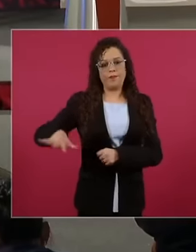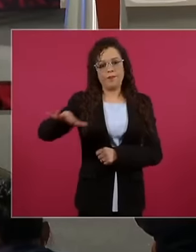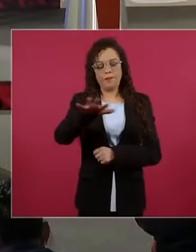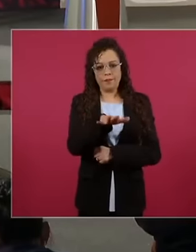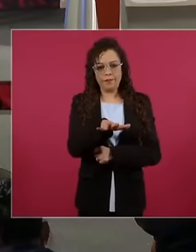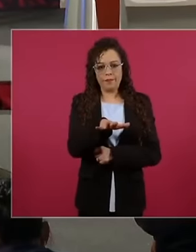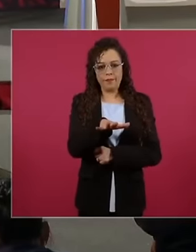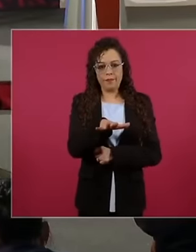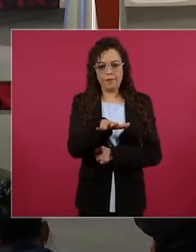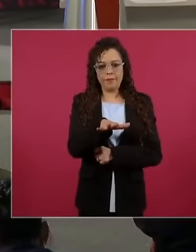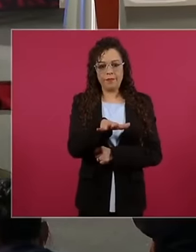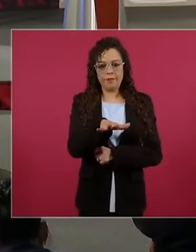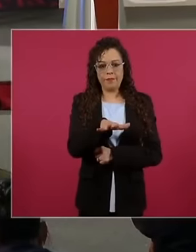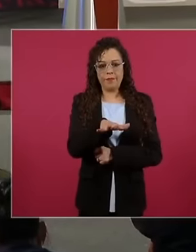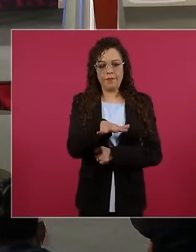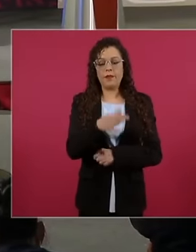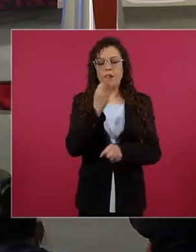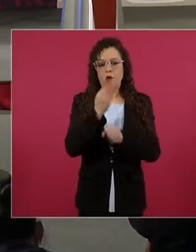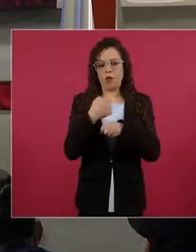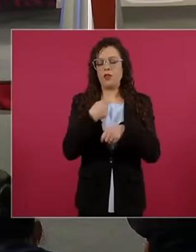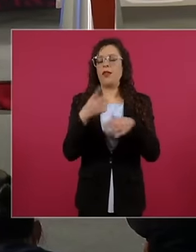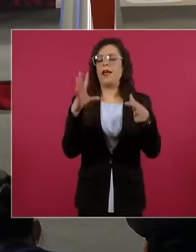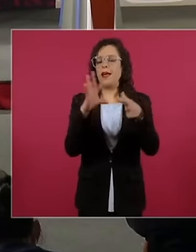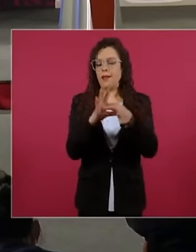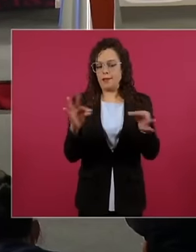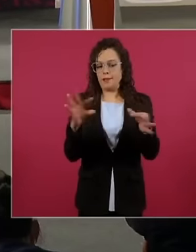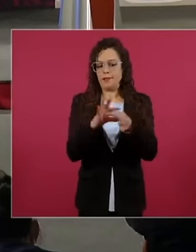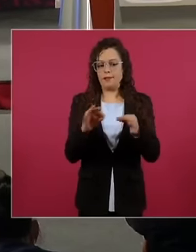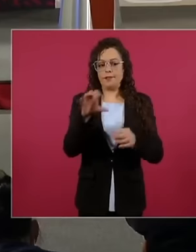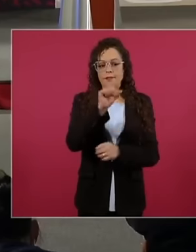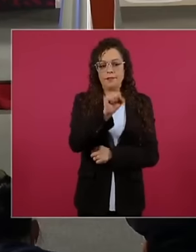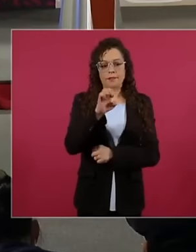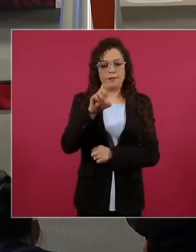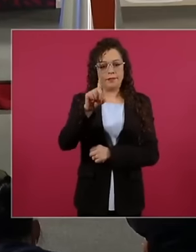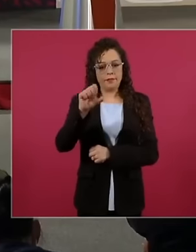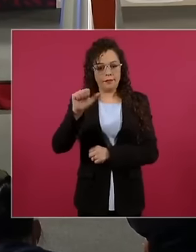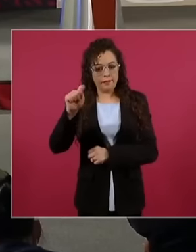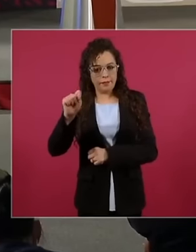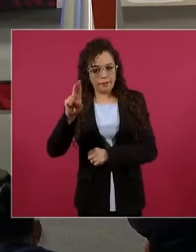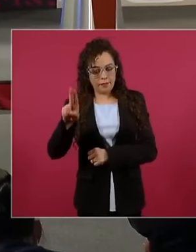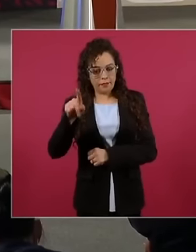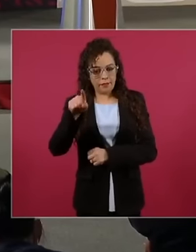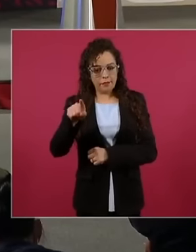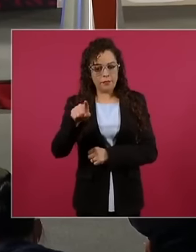I am going to explain the CEDAT itself or the national Agrarian Registry. and the National Housing Commission